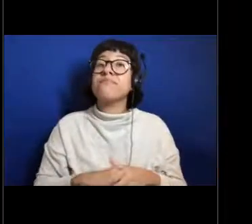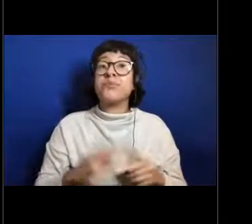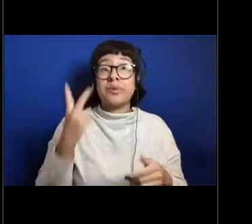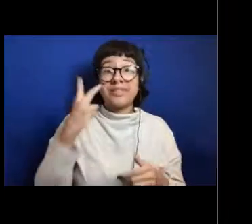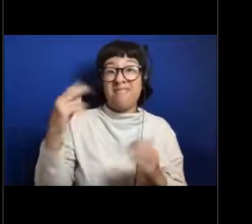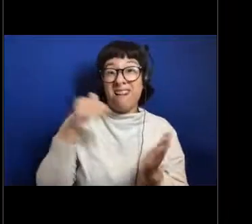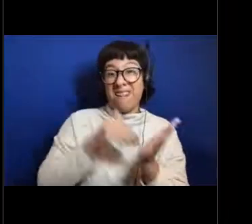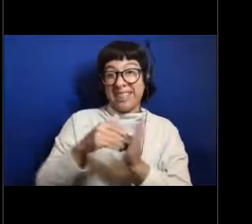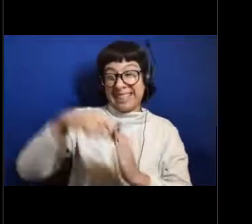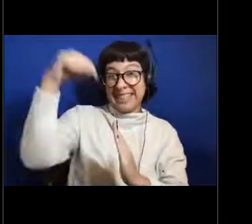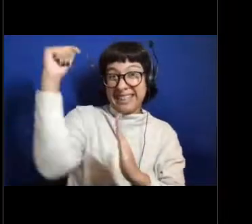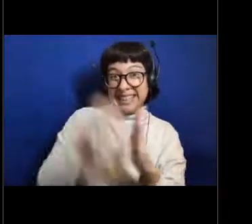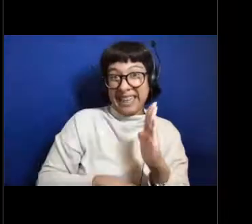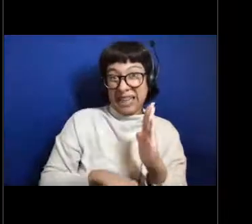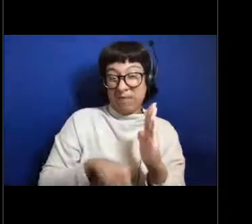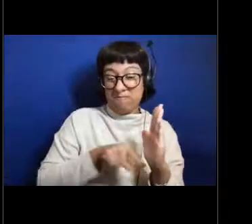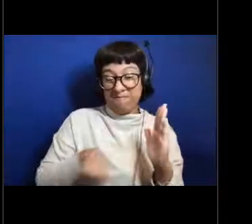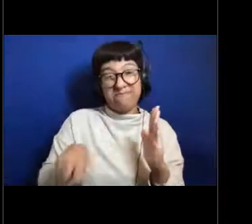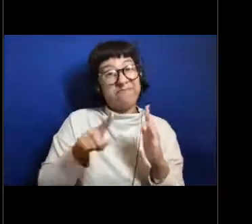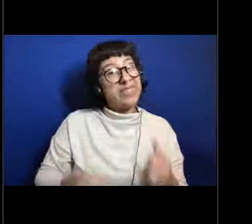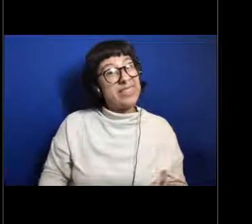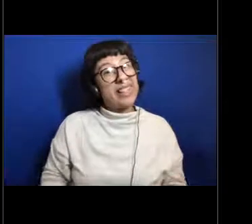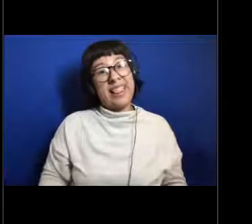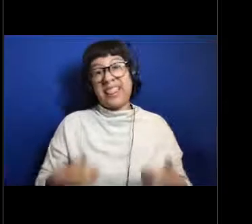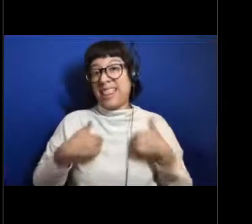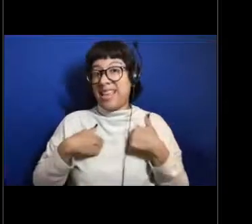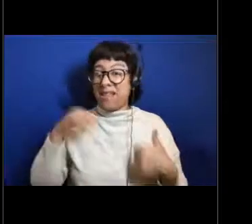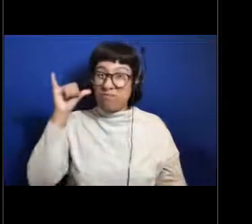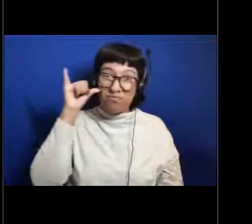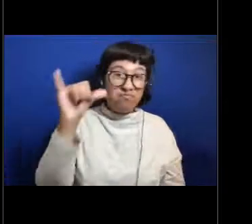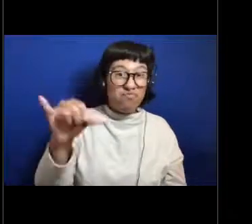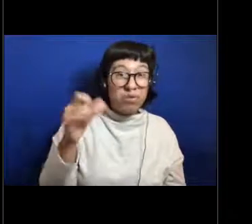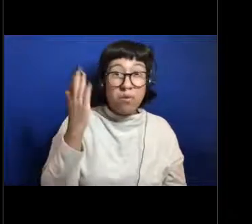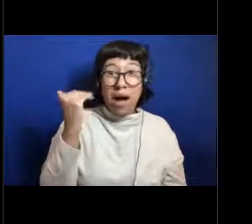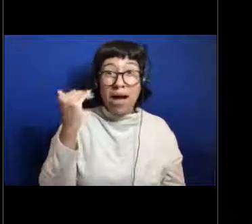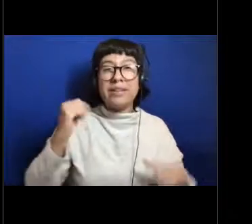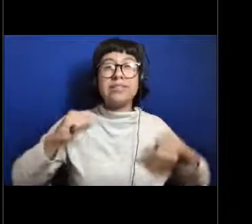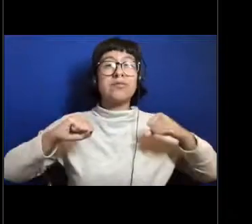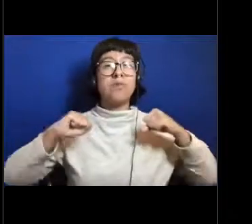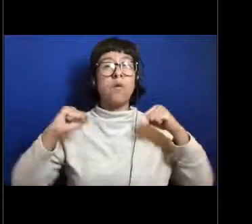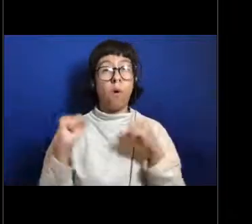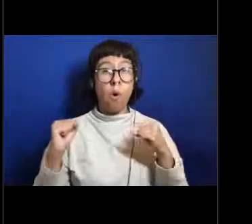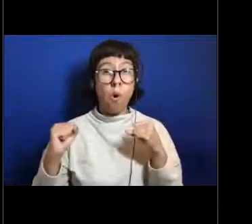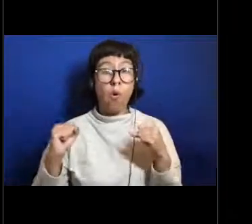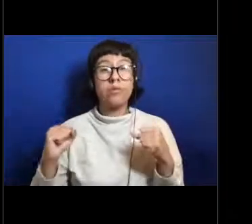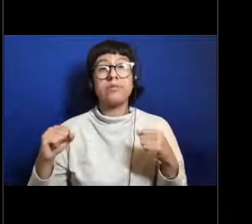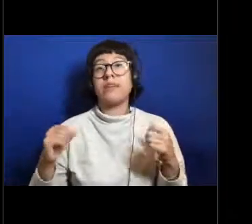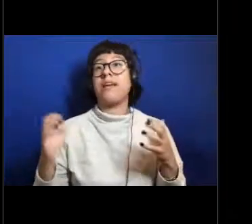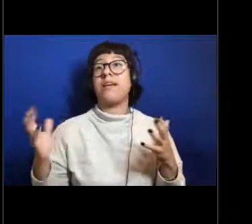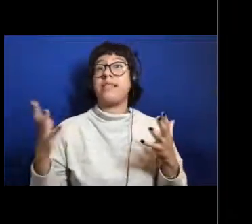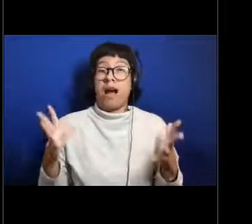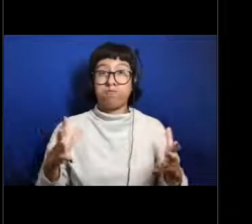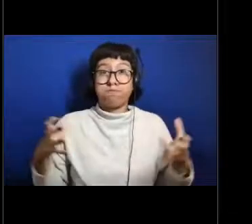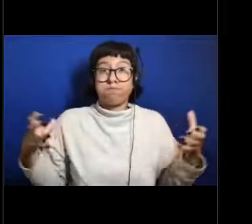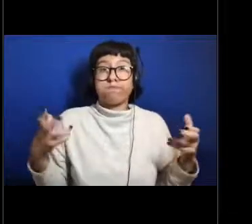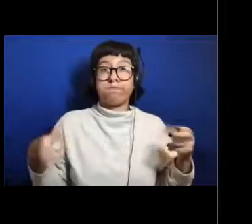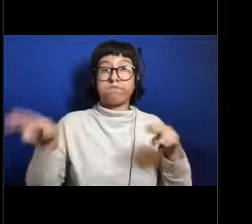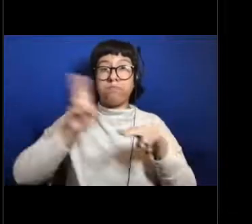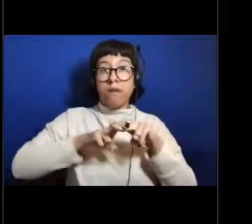of times is that animals live for a long time because it's so cold. They get really, really big and they live for quite a long time as a whole.